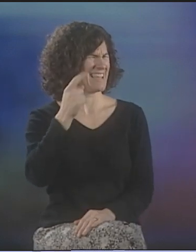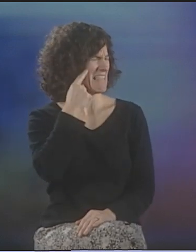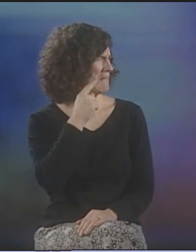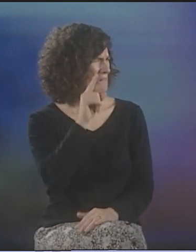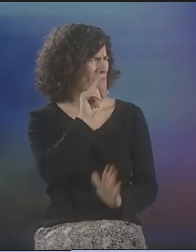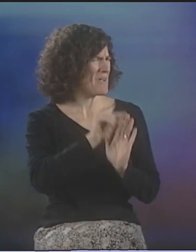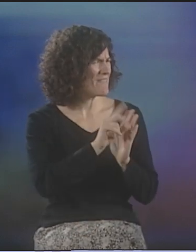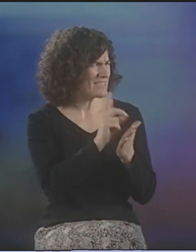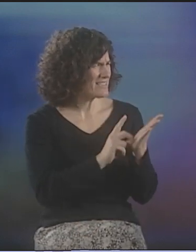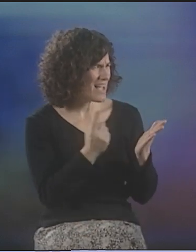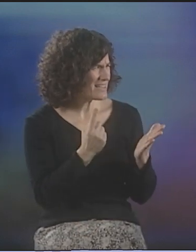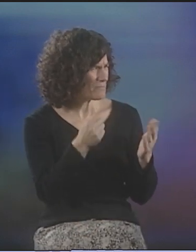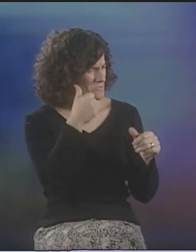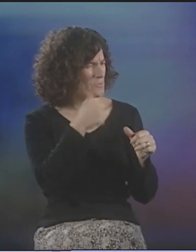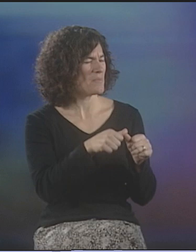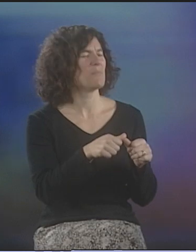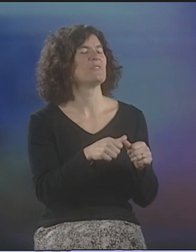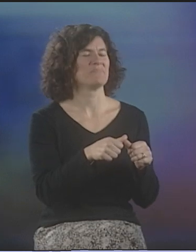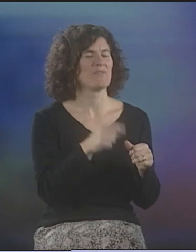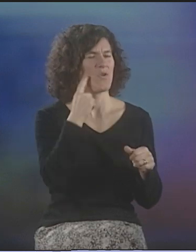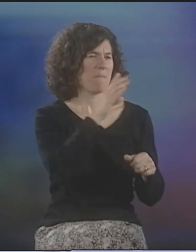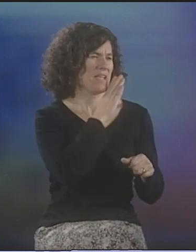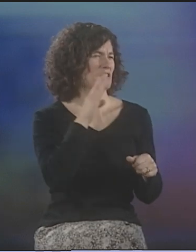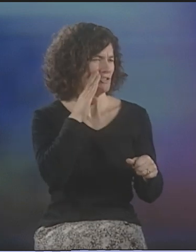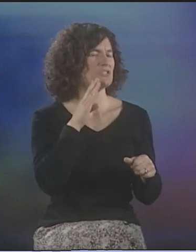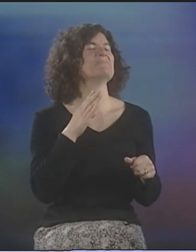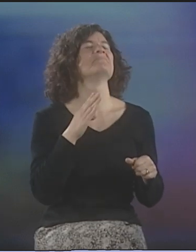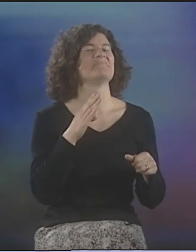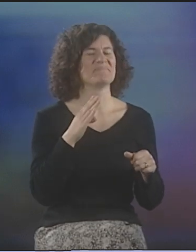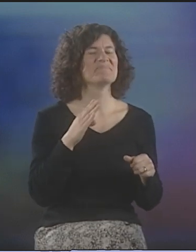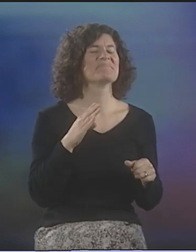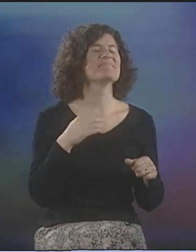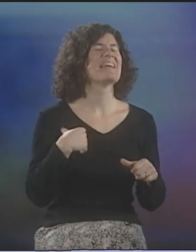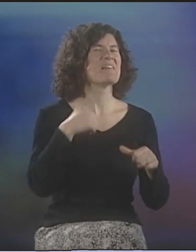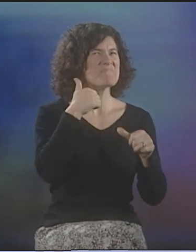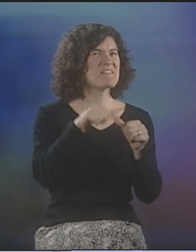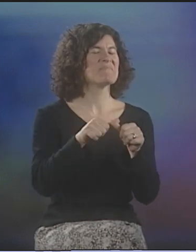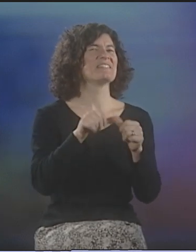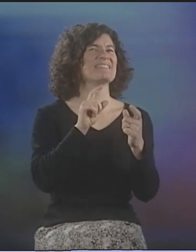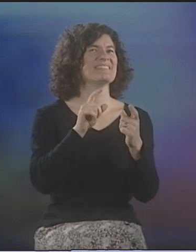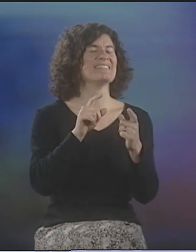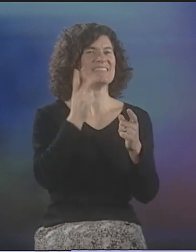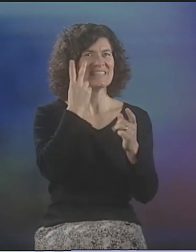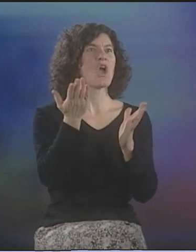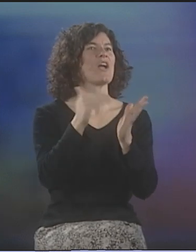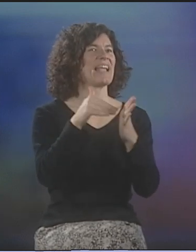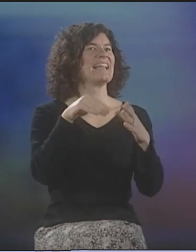SHE CAME TO STUDY, I THINK, GRAPHIC DESIGN, AND THEN GOT HER BACHELOR'S IN THAT.